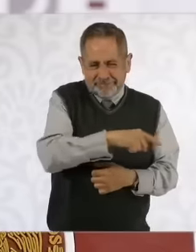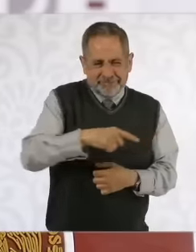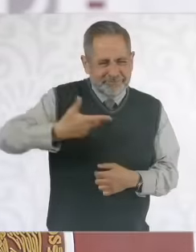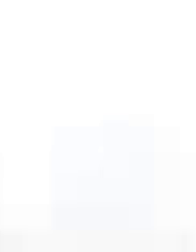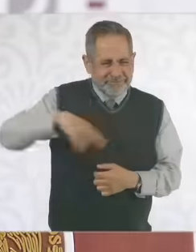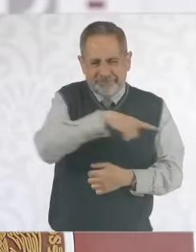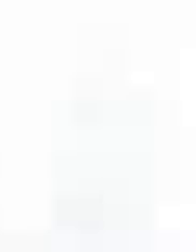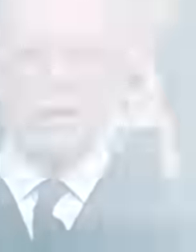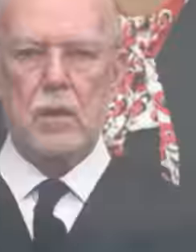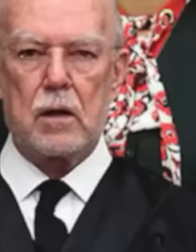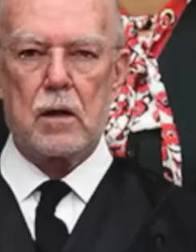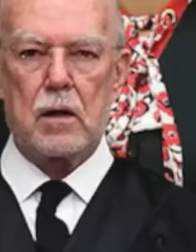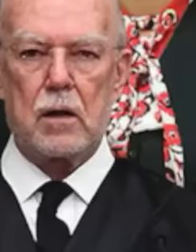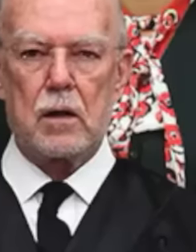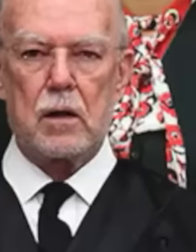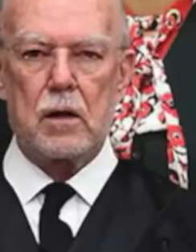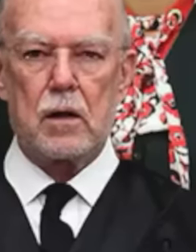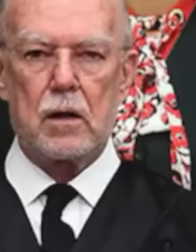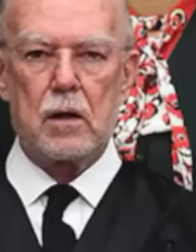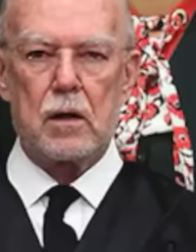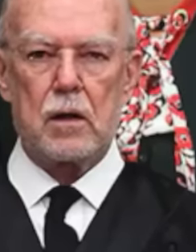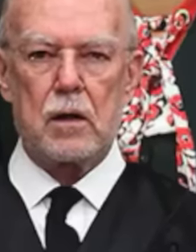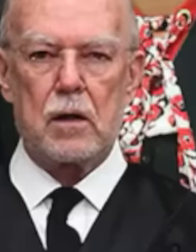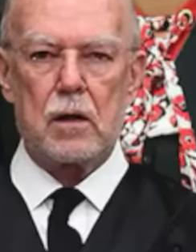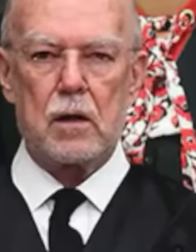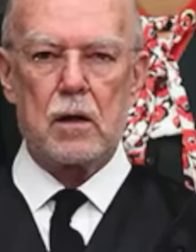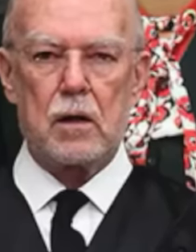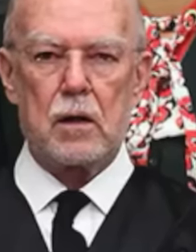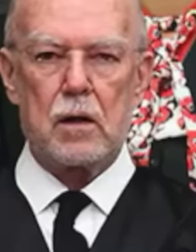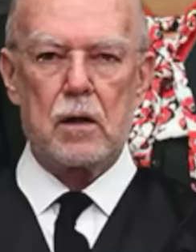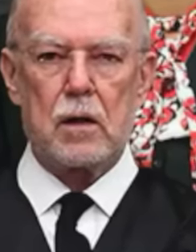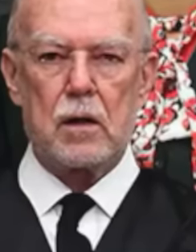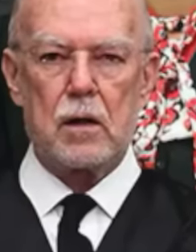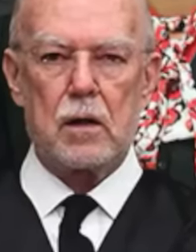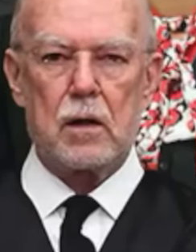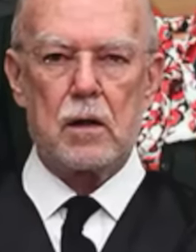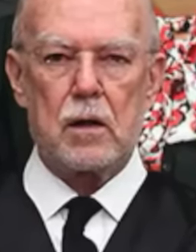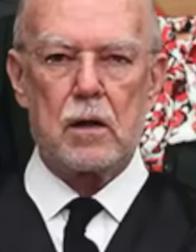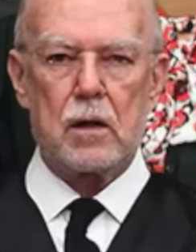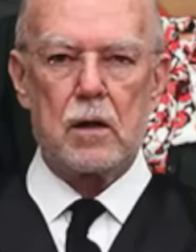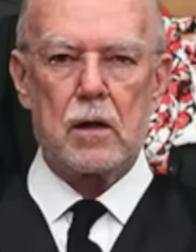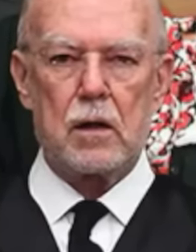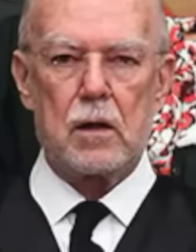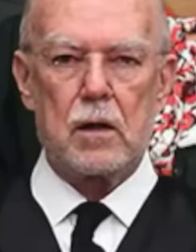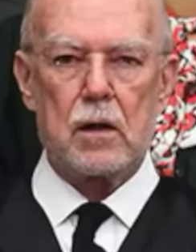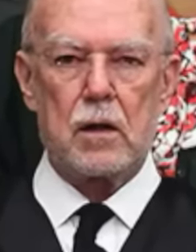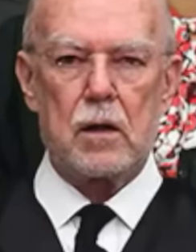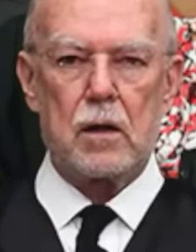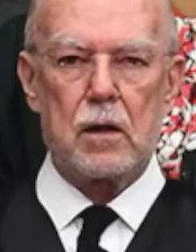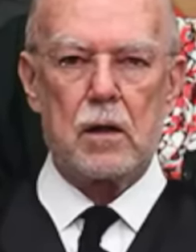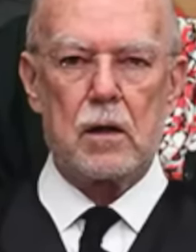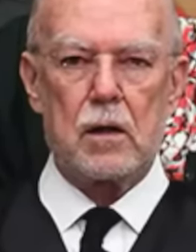are writing their resignation but they are not stupid at all. They plan to have their resignation be valid